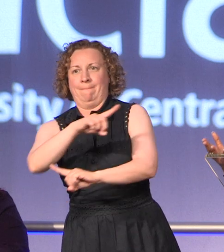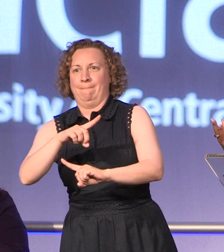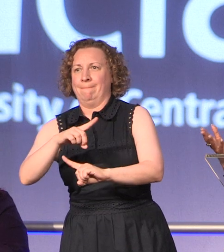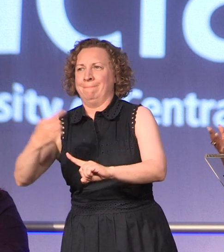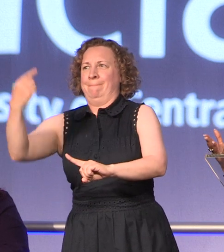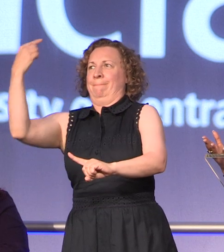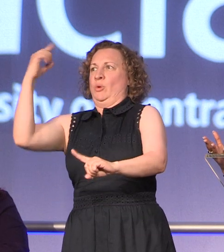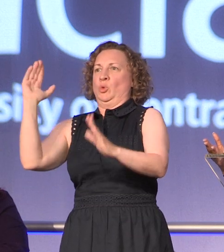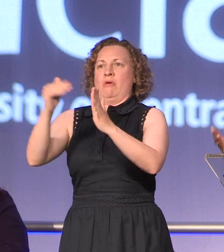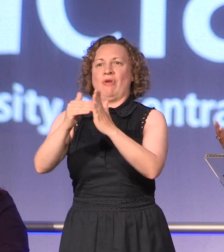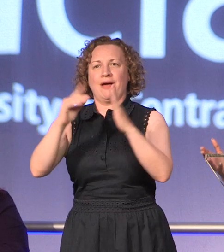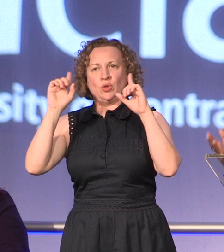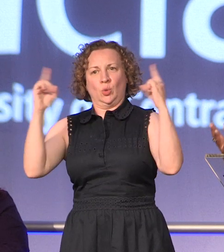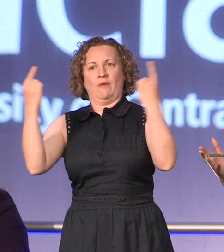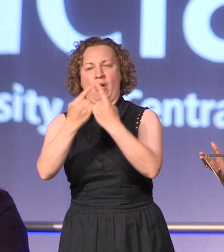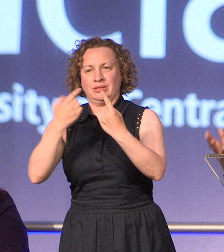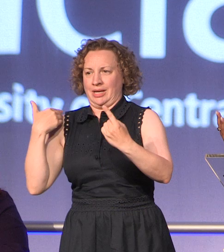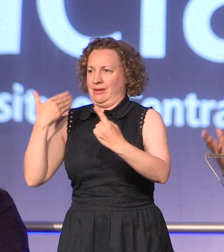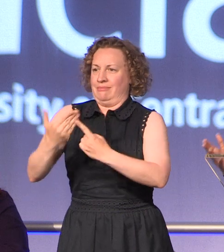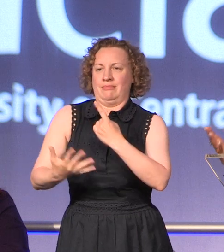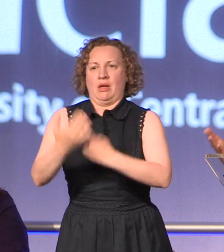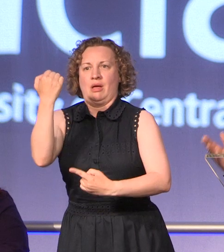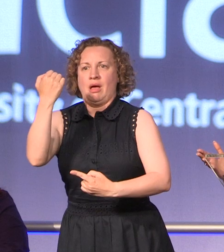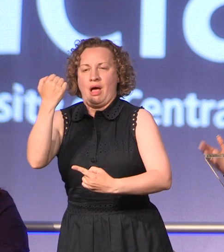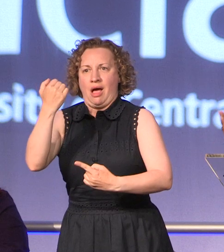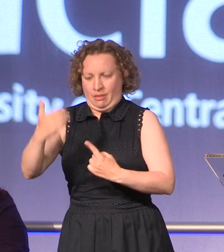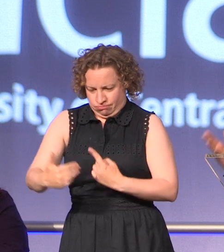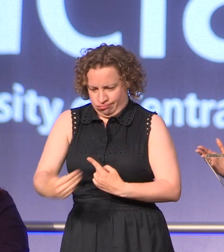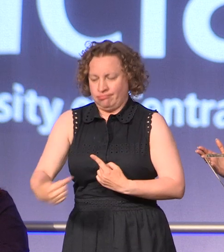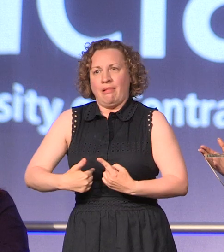that will never go always recognise you have that spark and it will never go out.